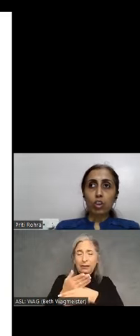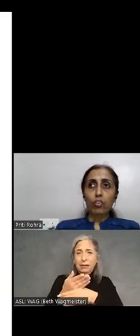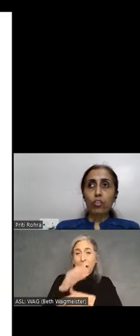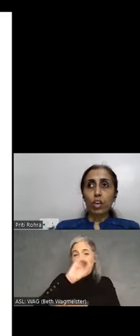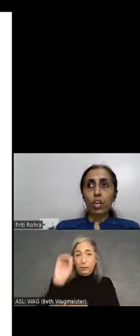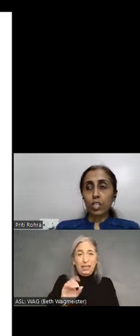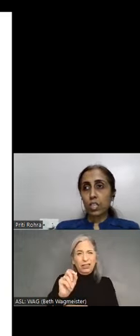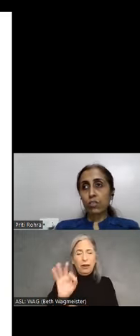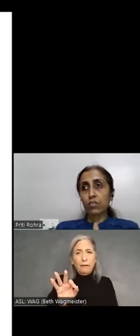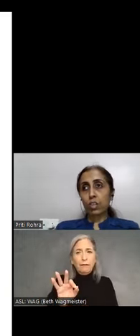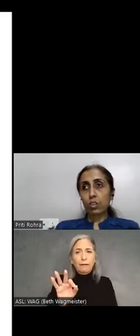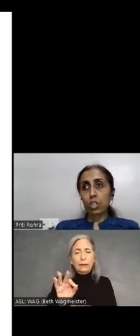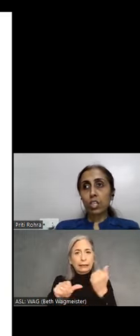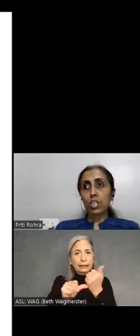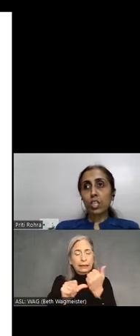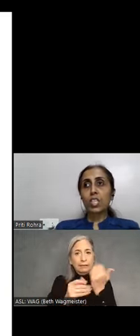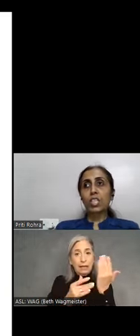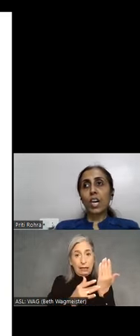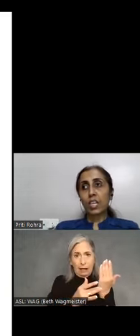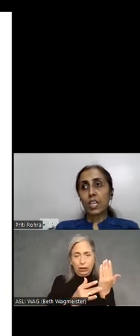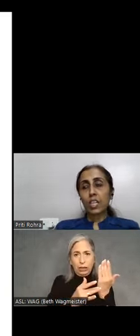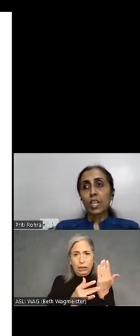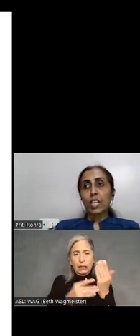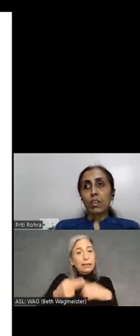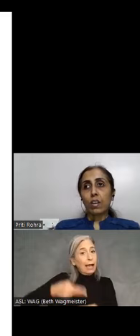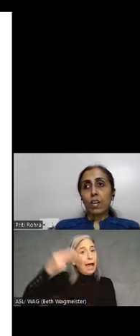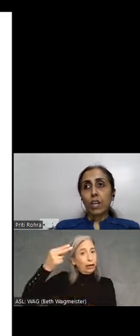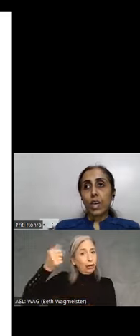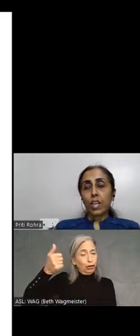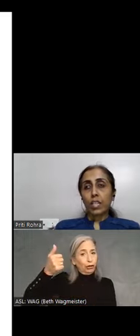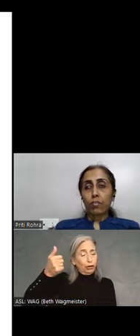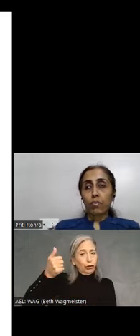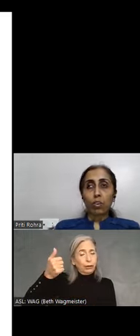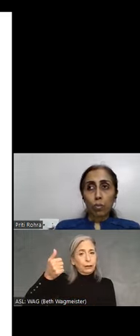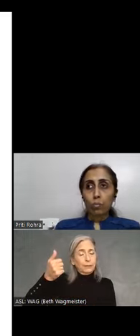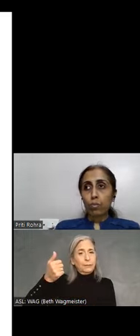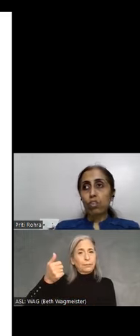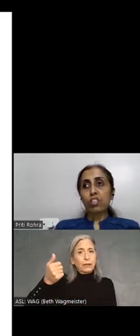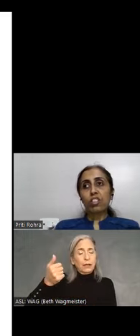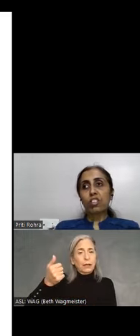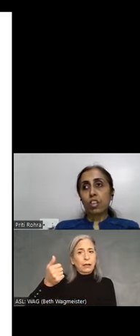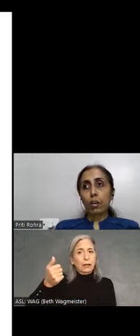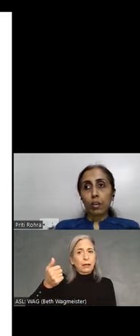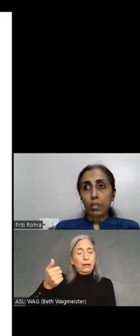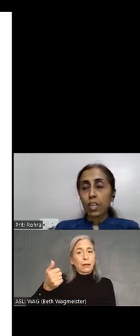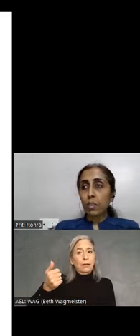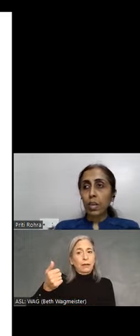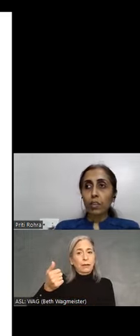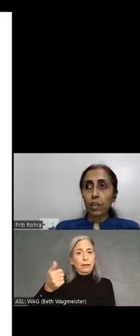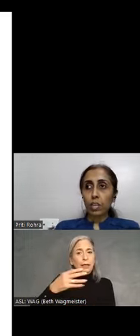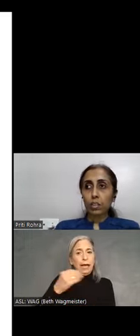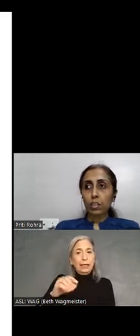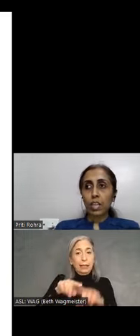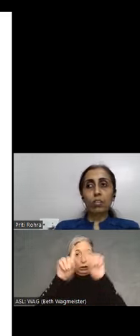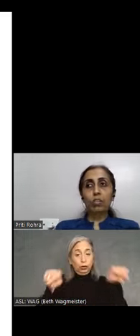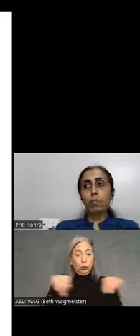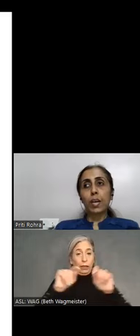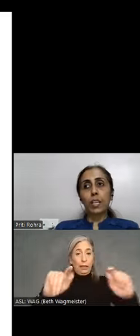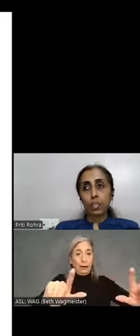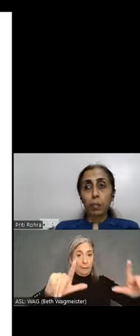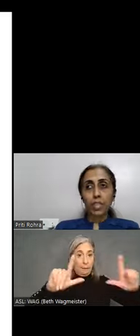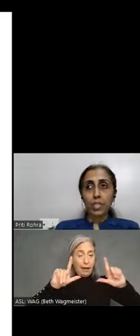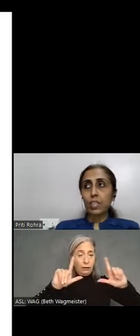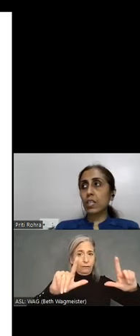of assistive technology is higher and most screen magnifiers and surprisingly screen